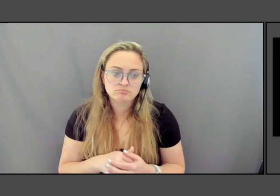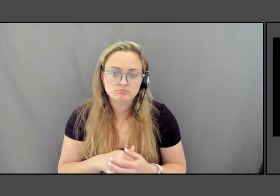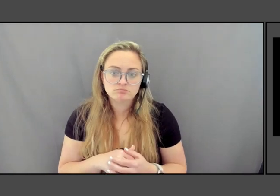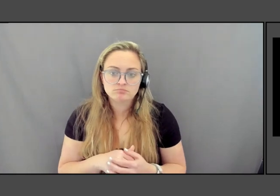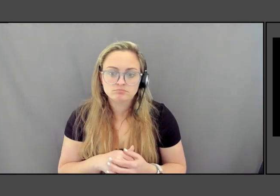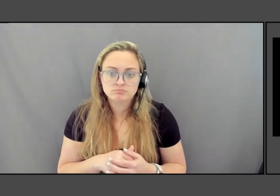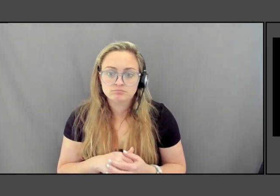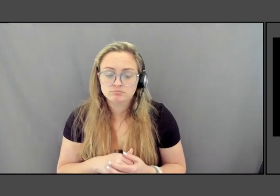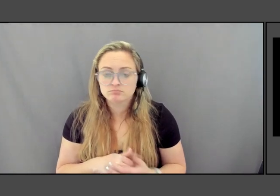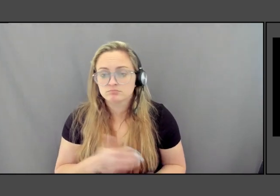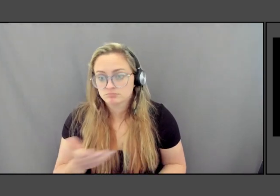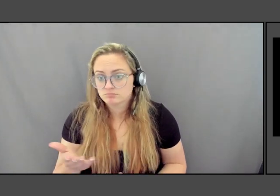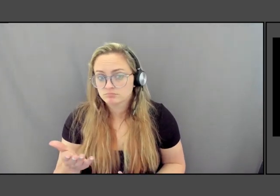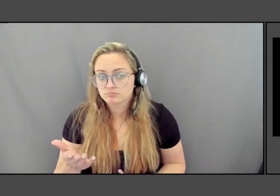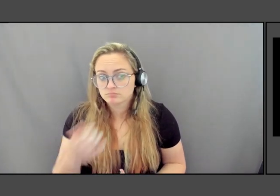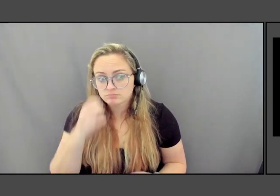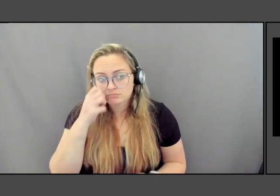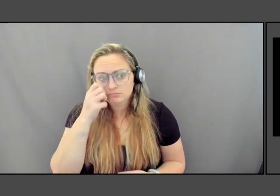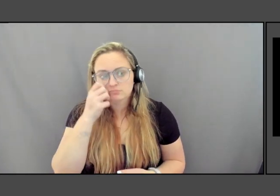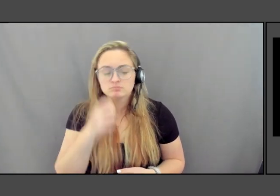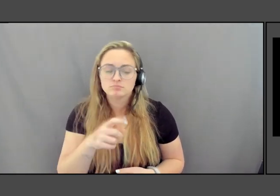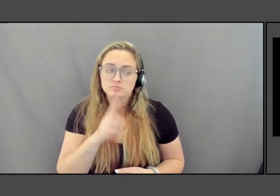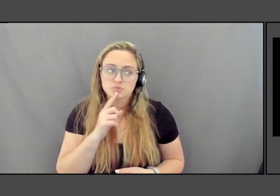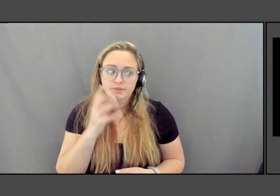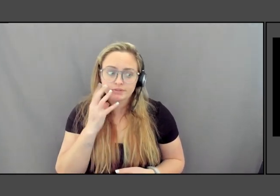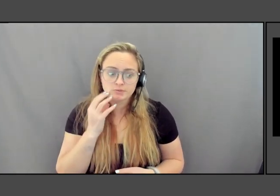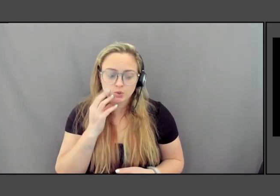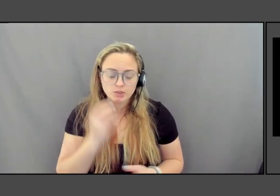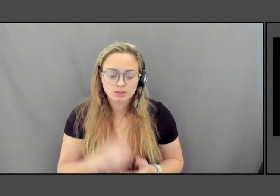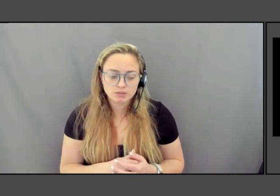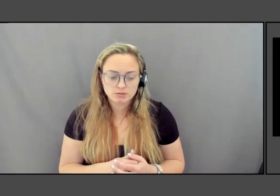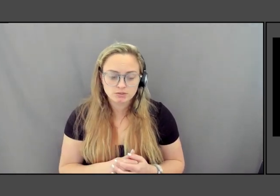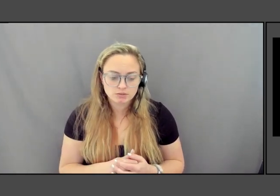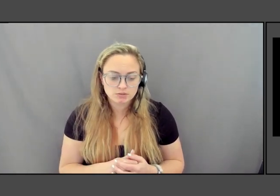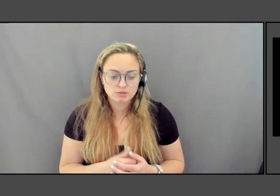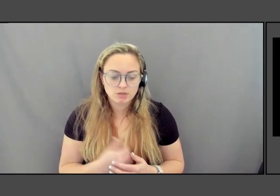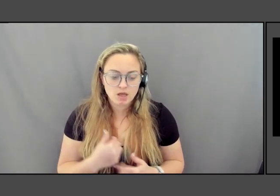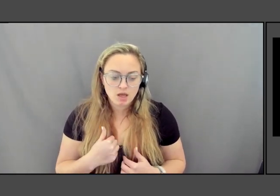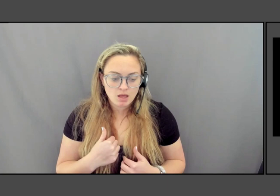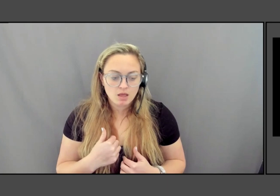It's it's quite an experience. I would love to hear what you think when you go